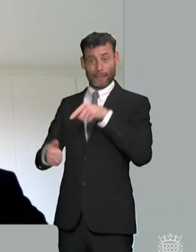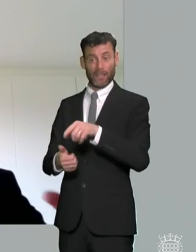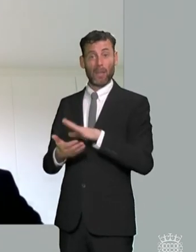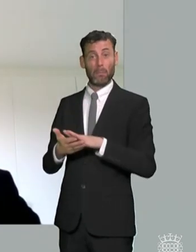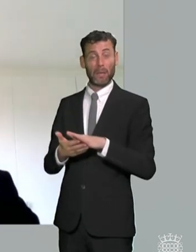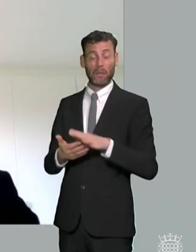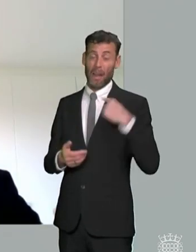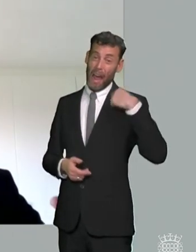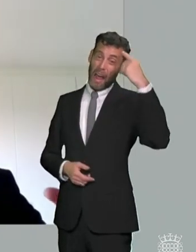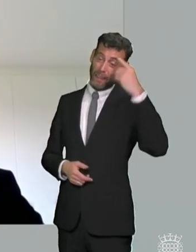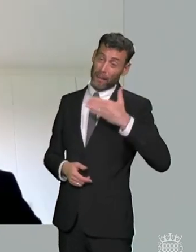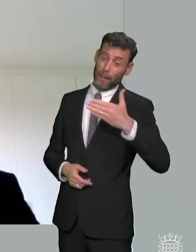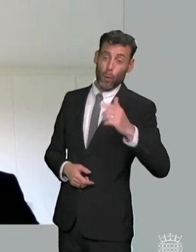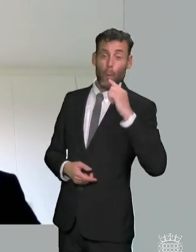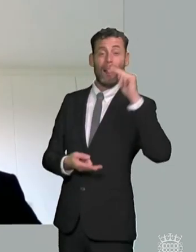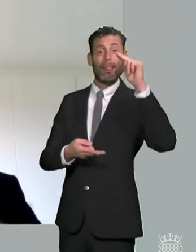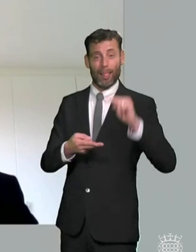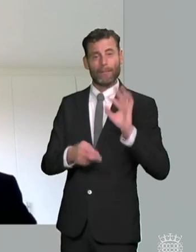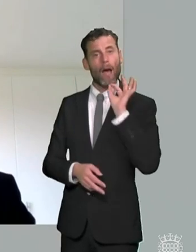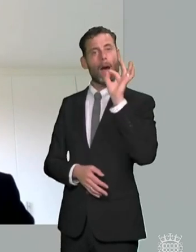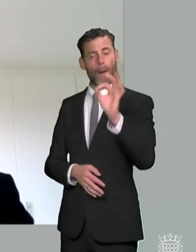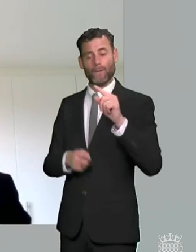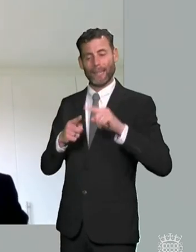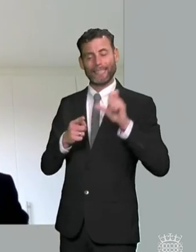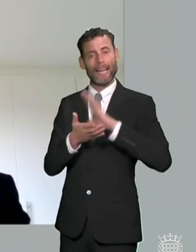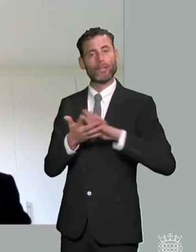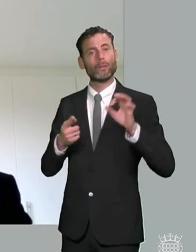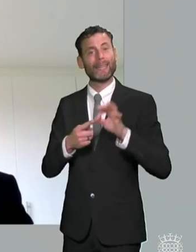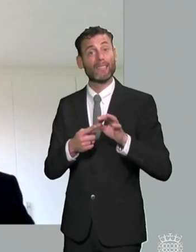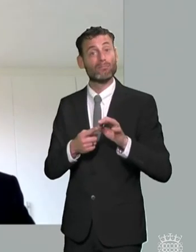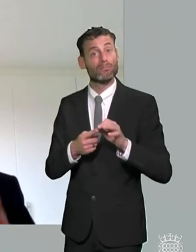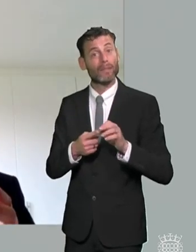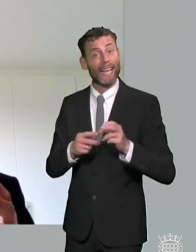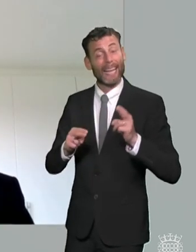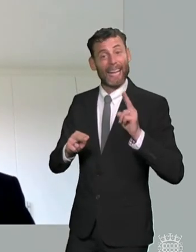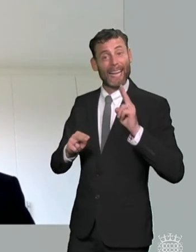not the moment if you have a plan you can come to us or you can come to the tribunal to complain